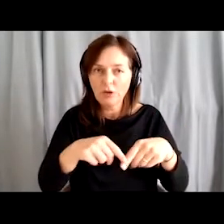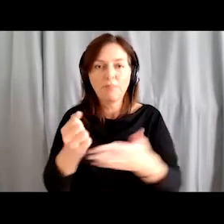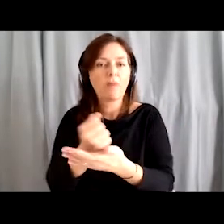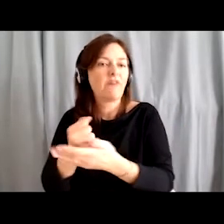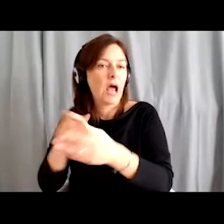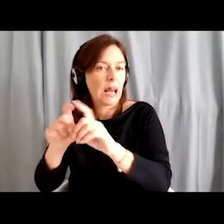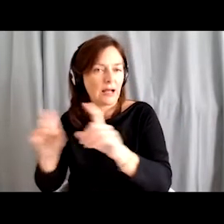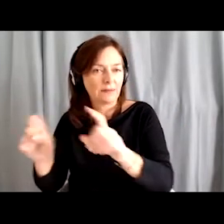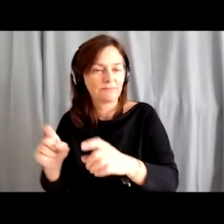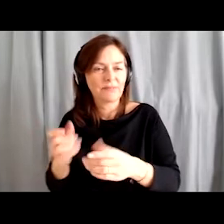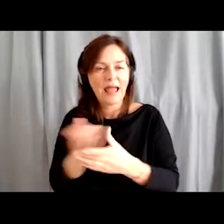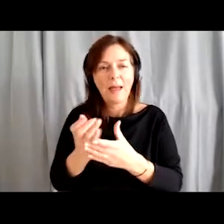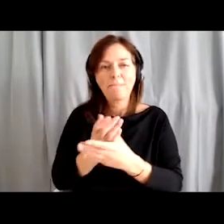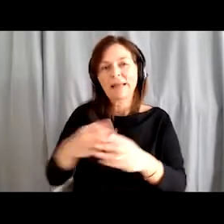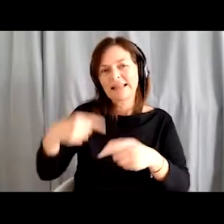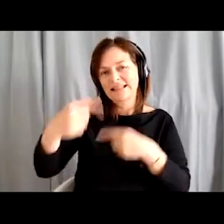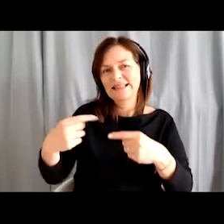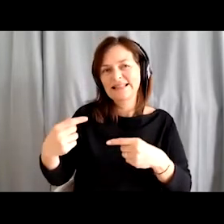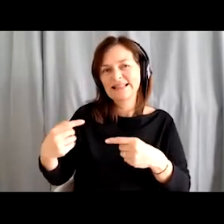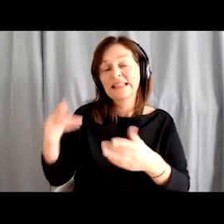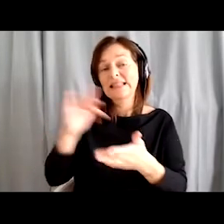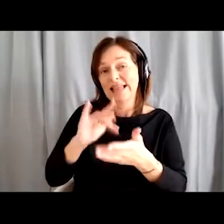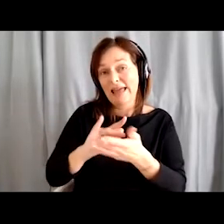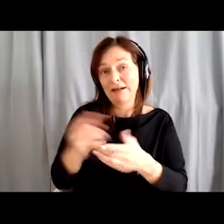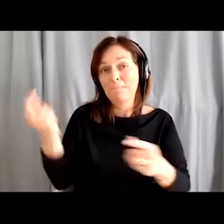I come to the Intergenerational Centre twice, three times,